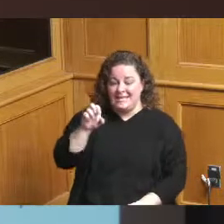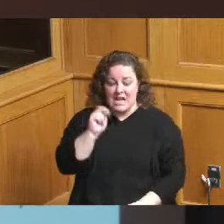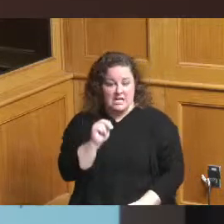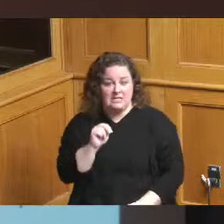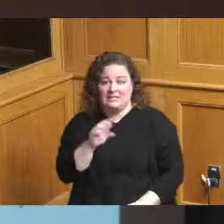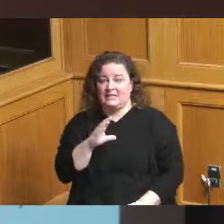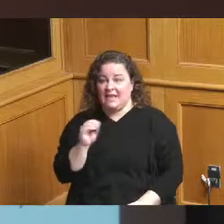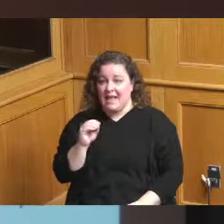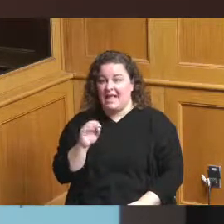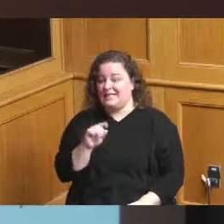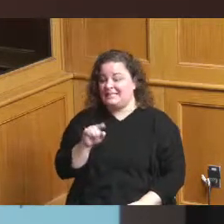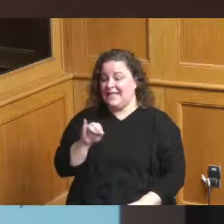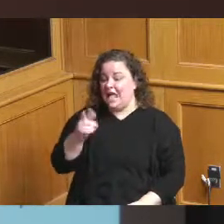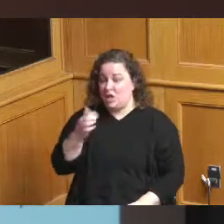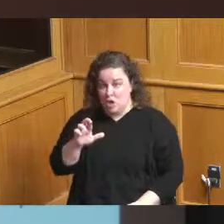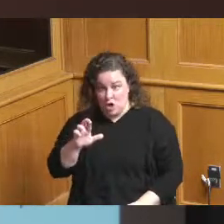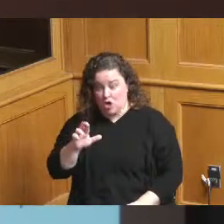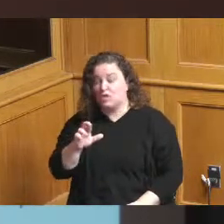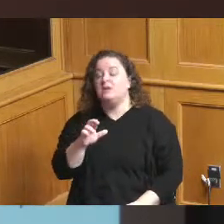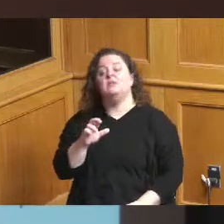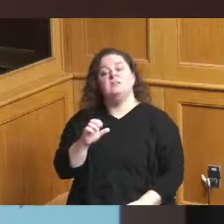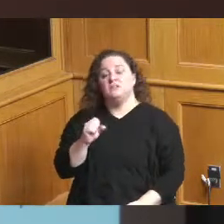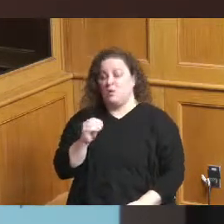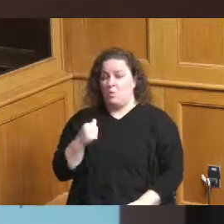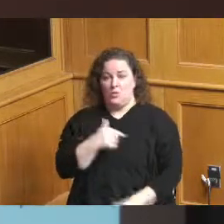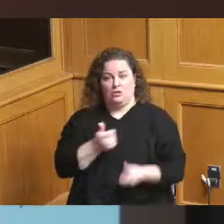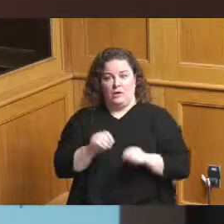different events attract different folks from throughout our community to these and that's